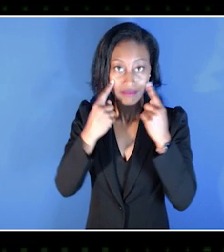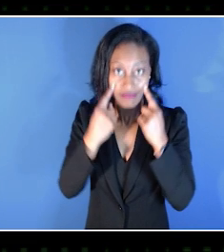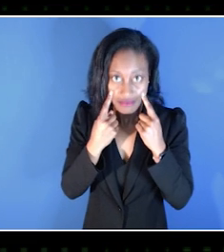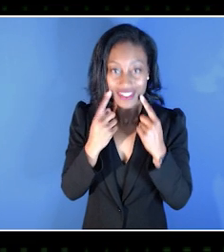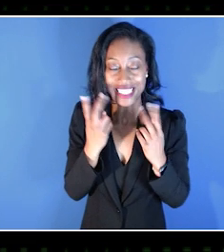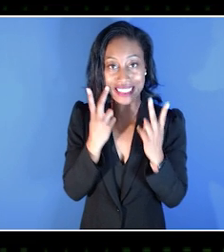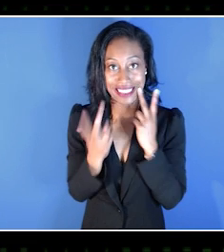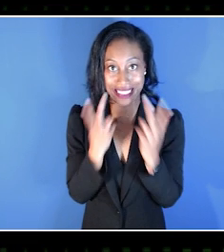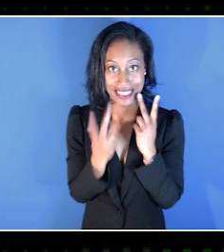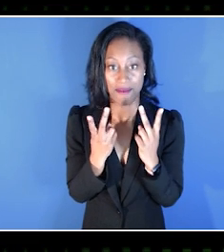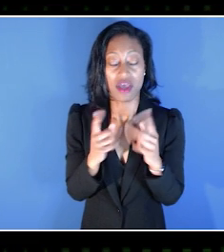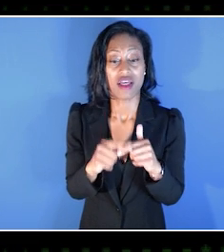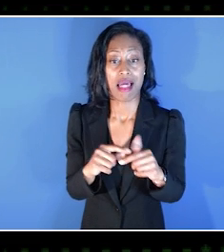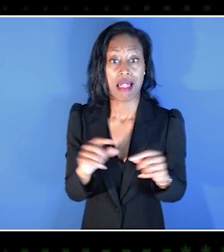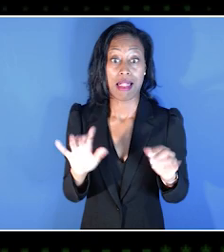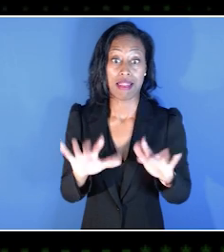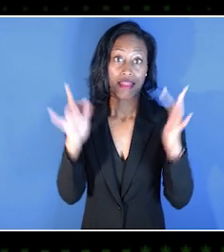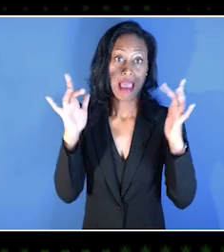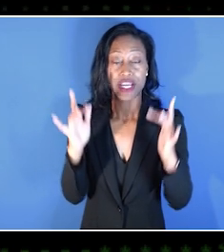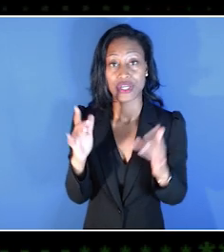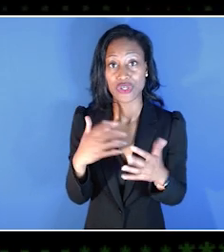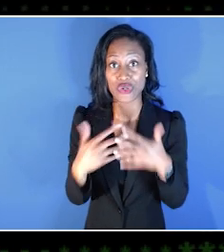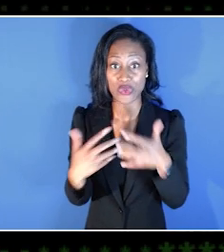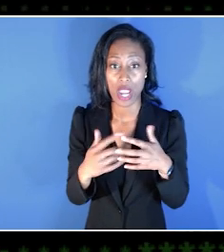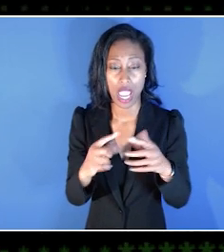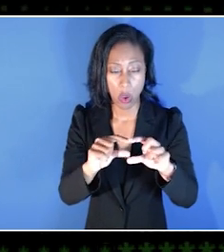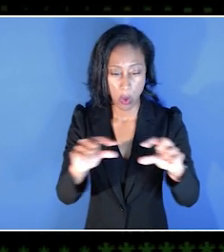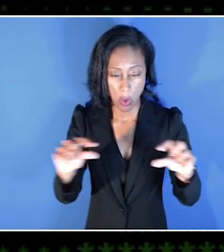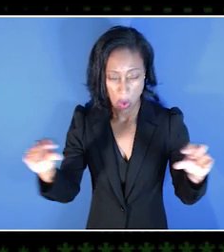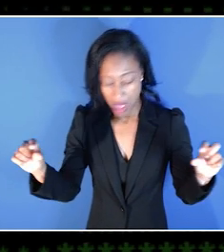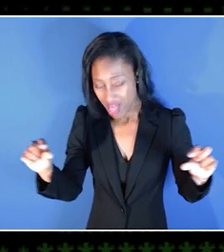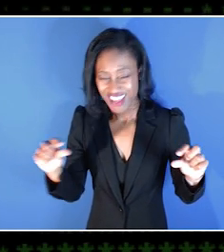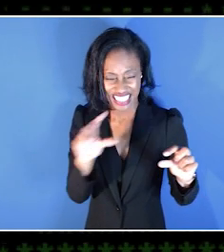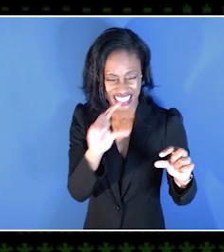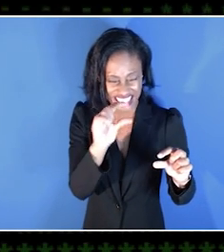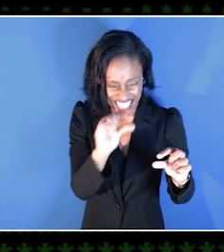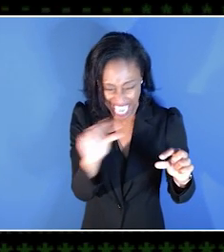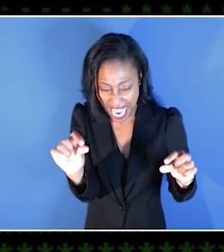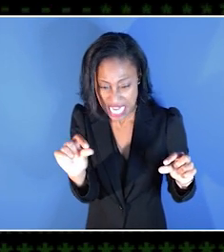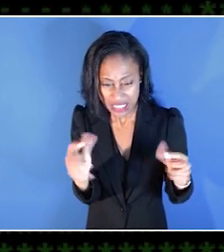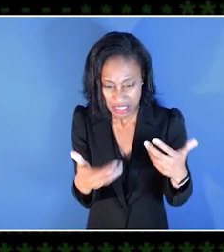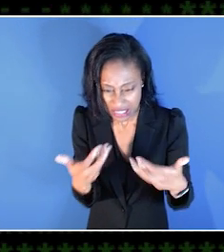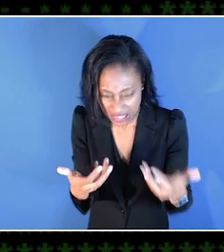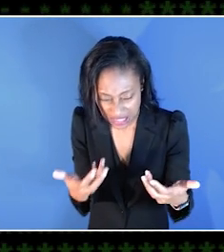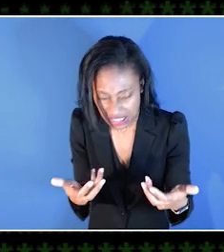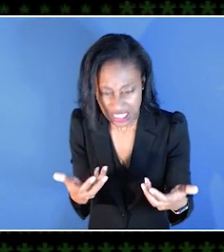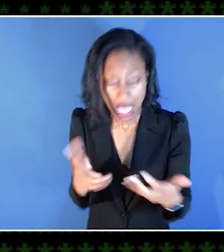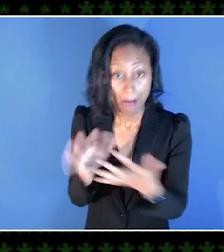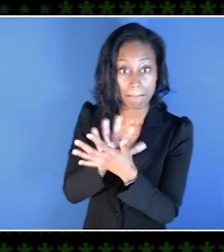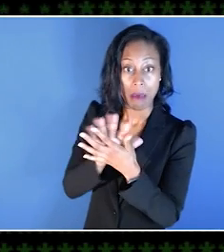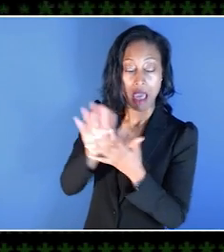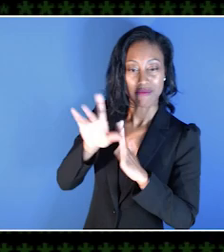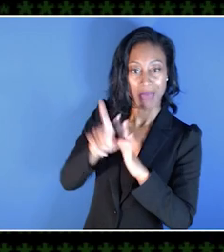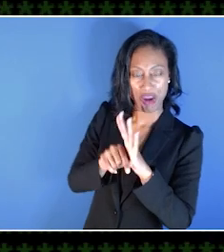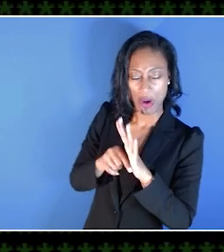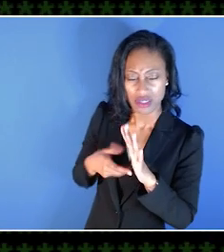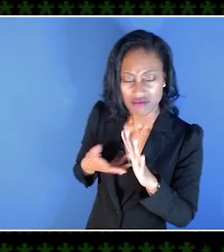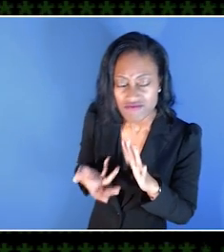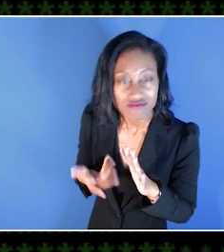Light gray subtitles in really small font on a white snowy background don't actually cut it. And so we go through the criteria